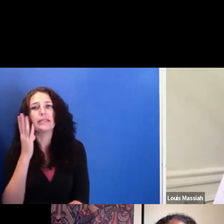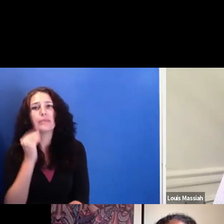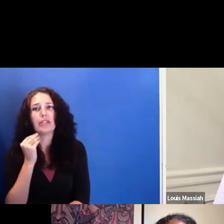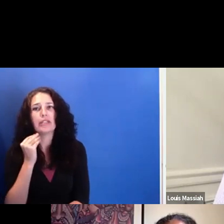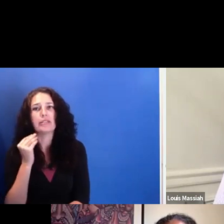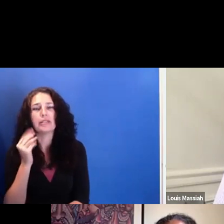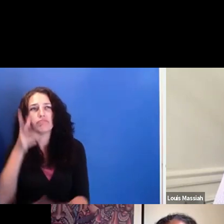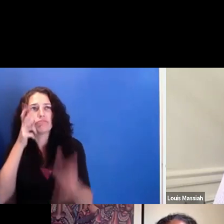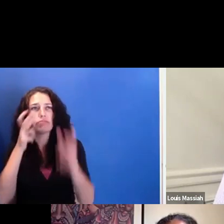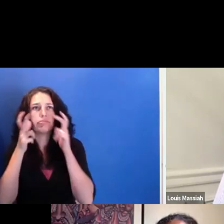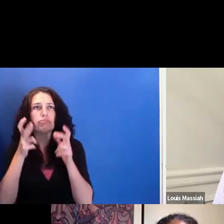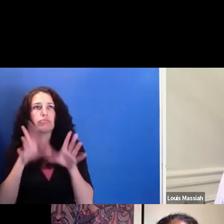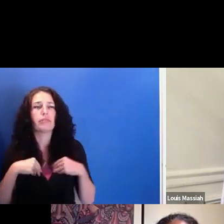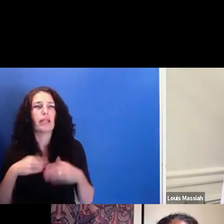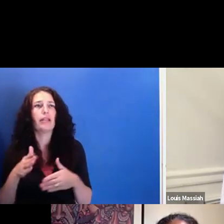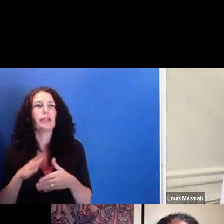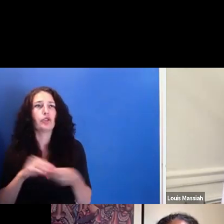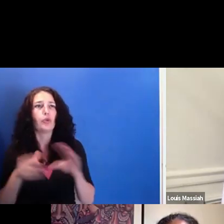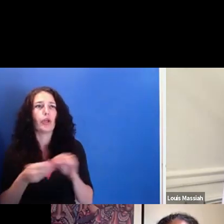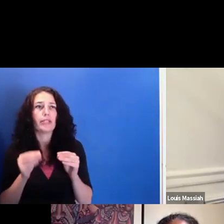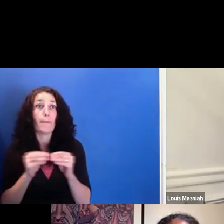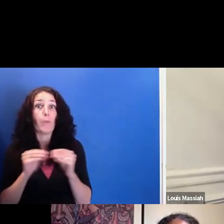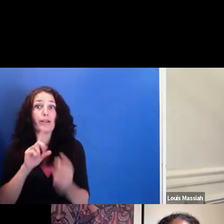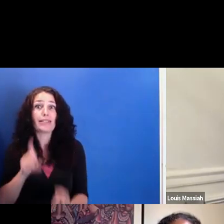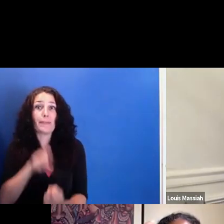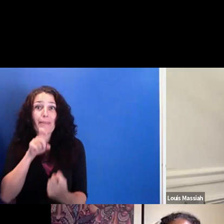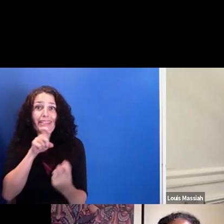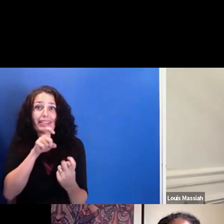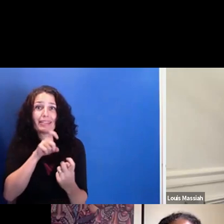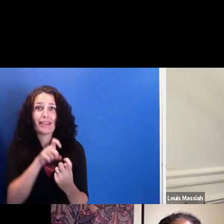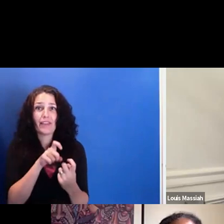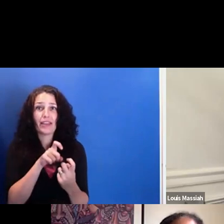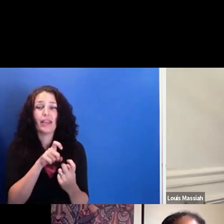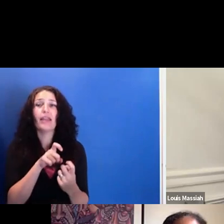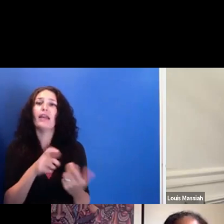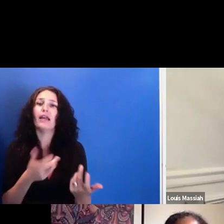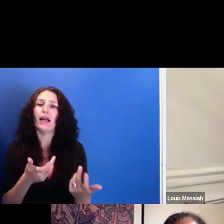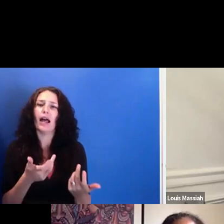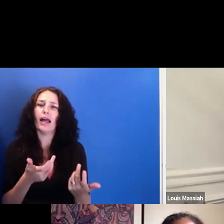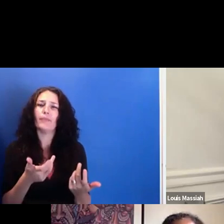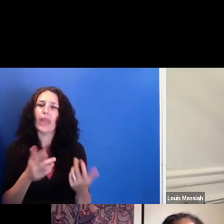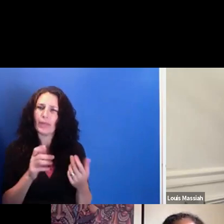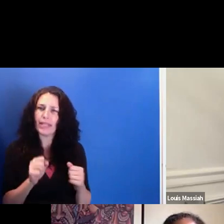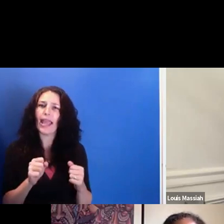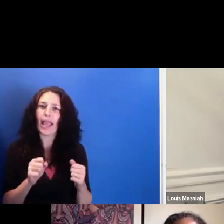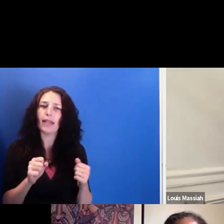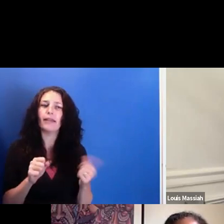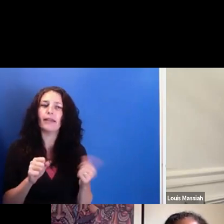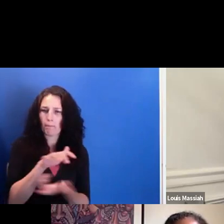you know, the more it does-- it does go across these lines. And so, I mean, for me, my work is focused on Black communities.